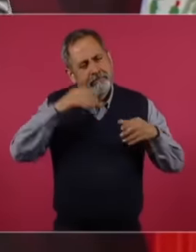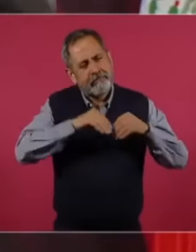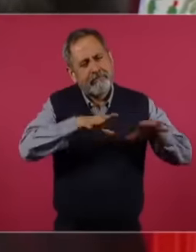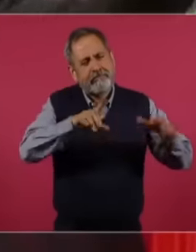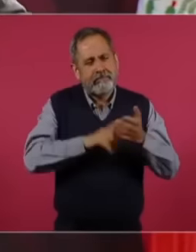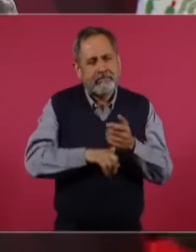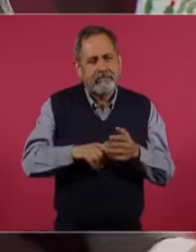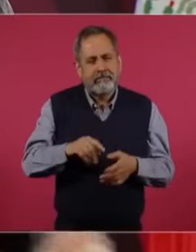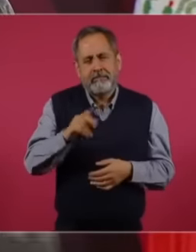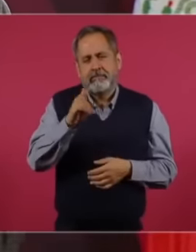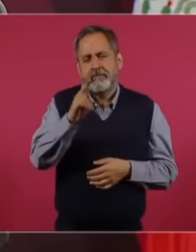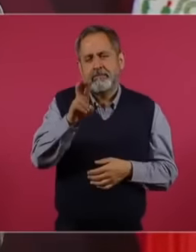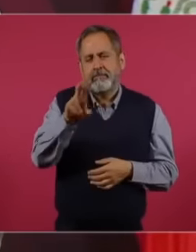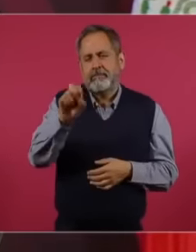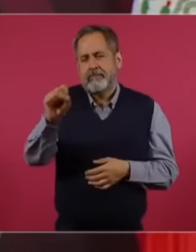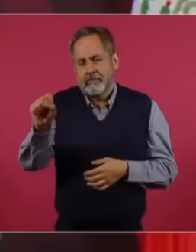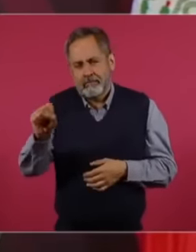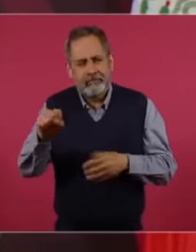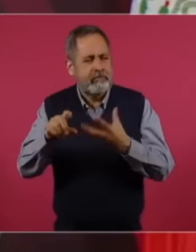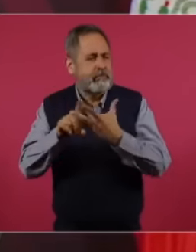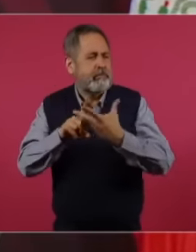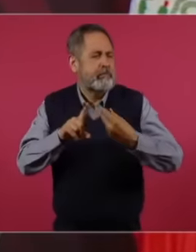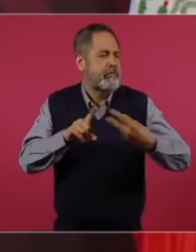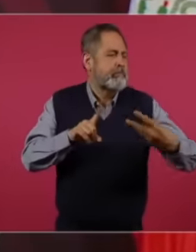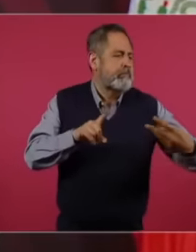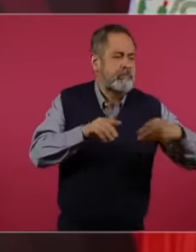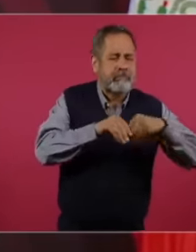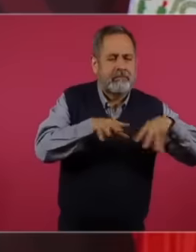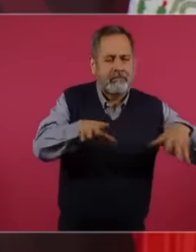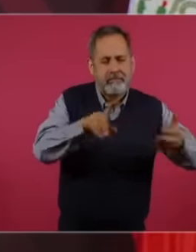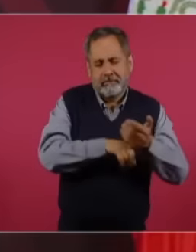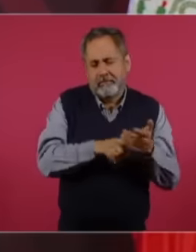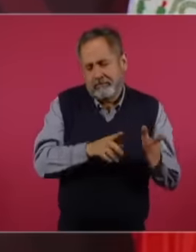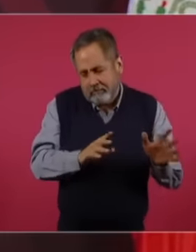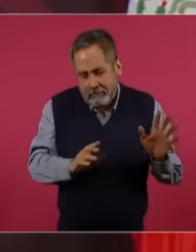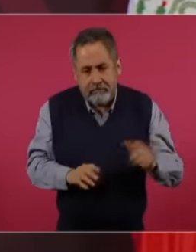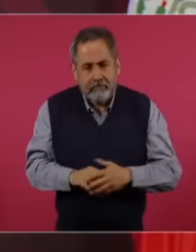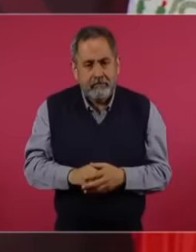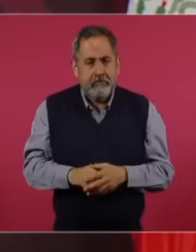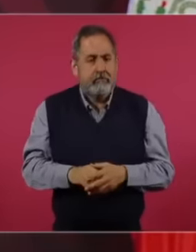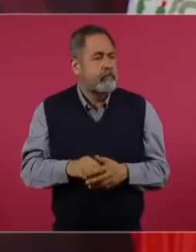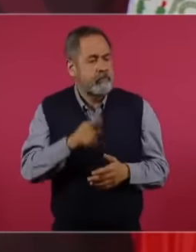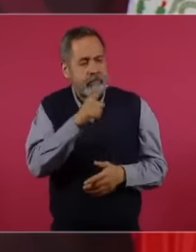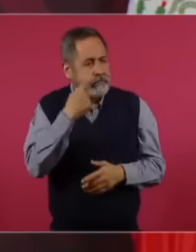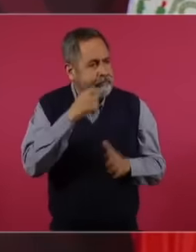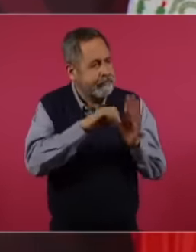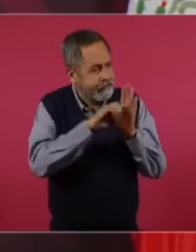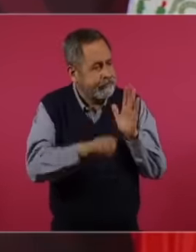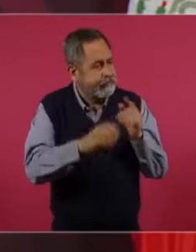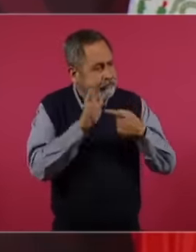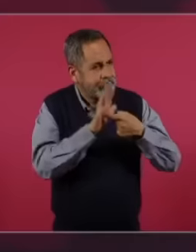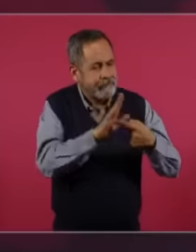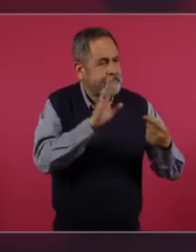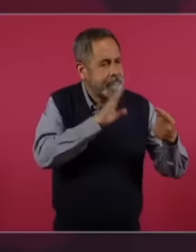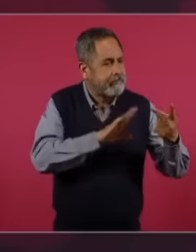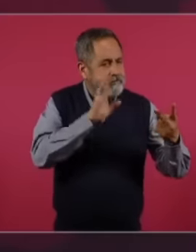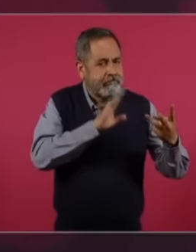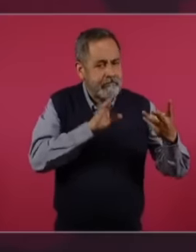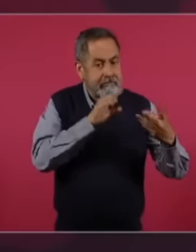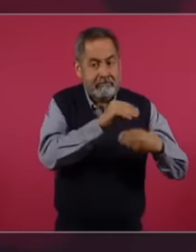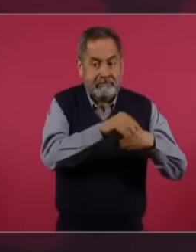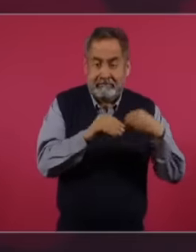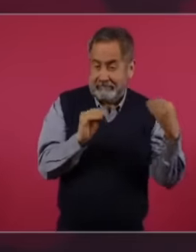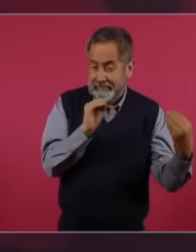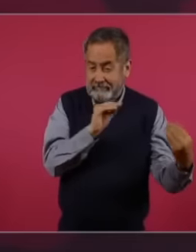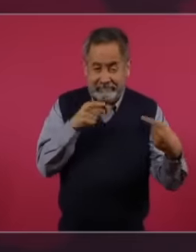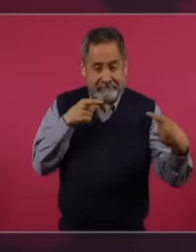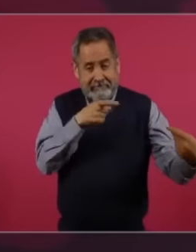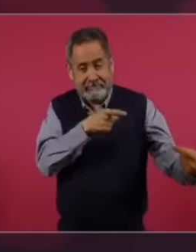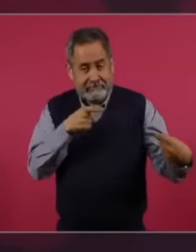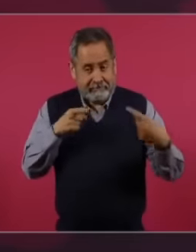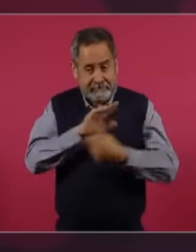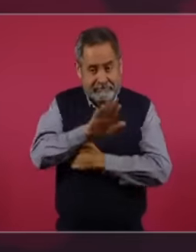Soviet Union and gave him examples and they were in the debate and they all passed, no and in the